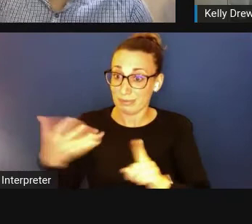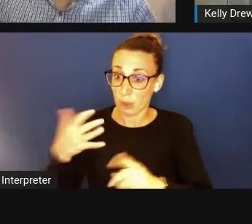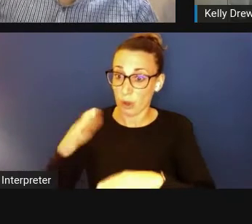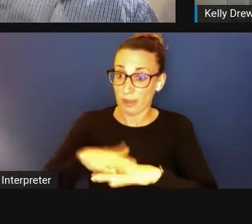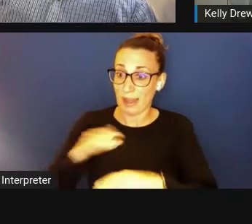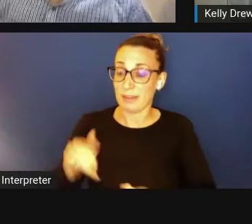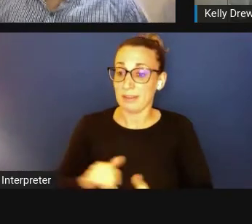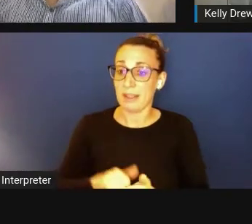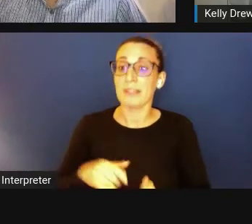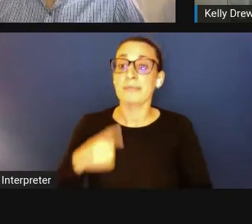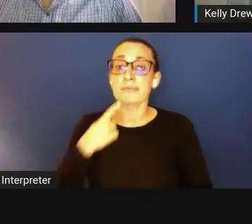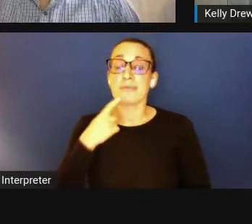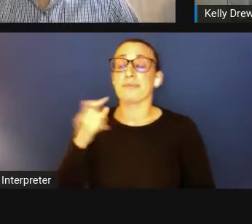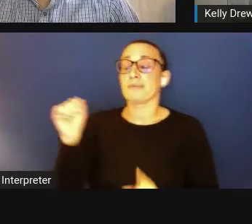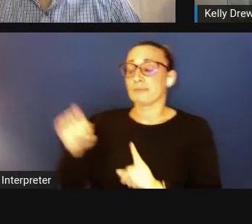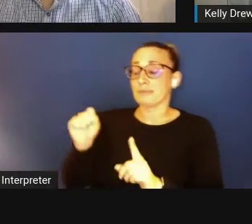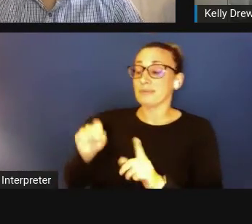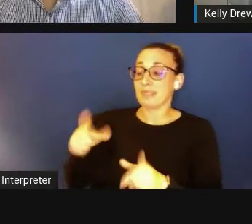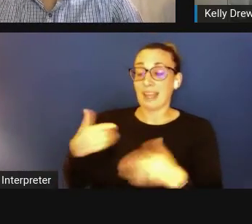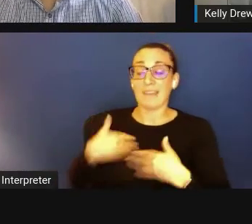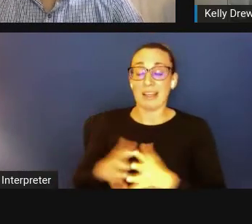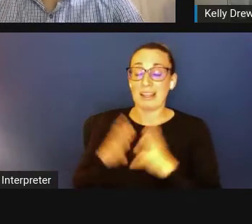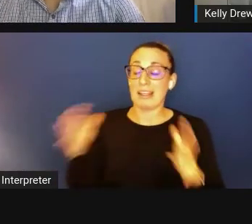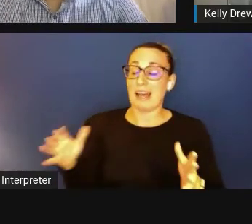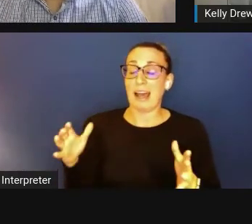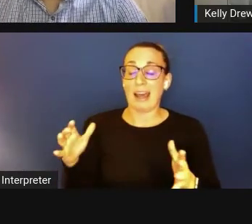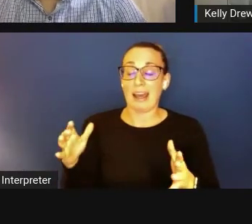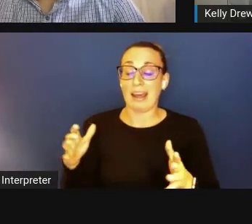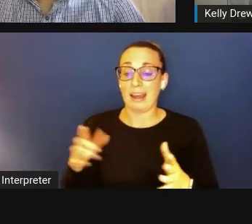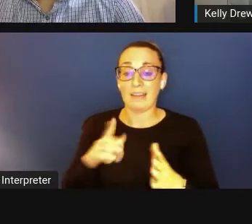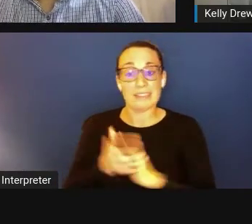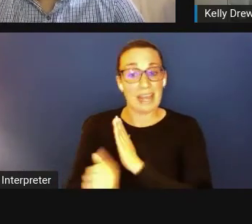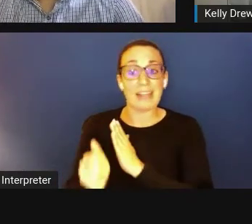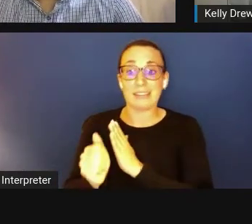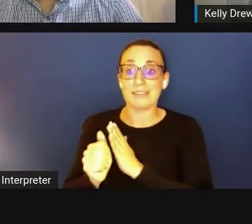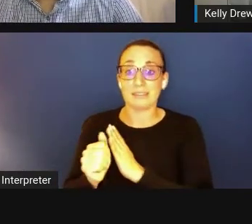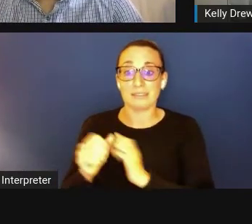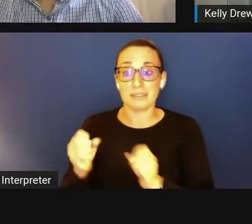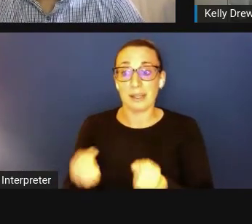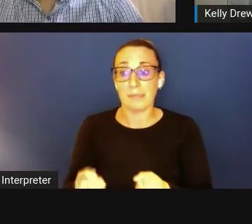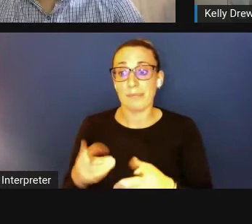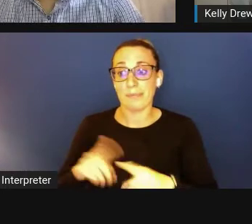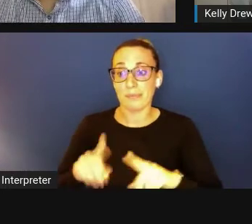Kelly Drew: There's a lot of talent out there, and any kind of opportunity to be able to leverage